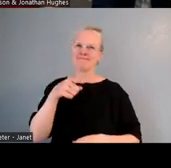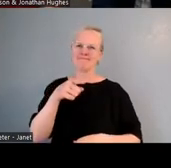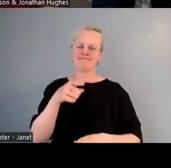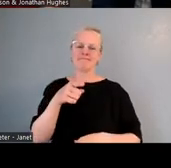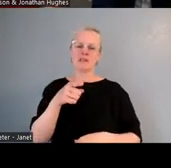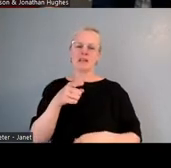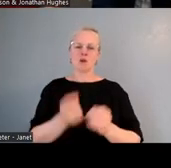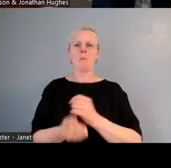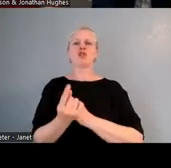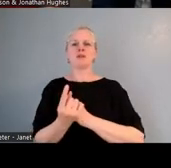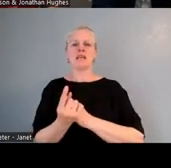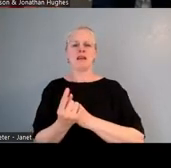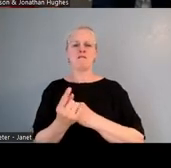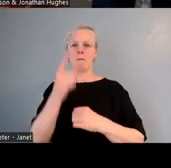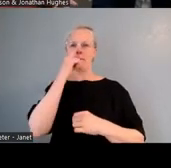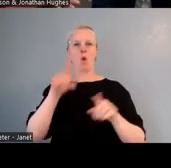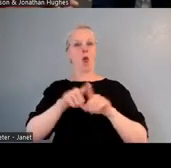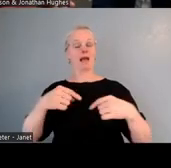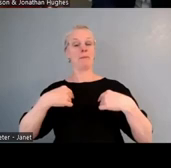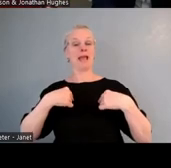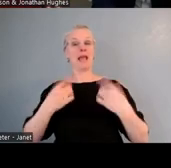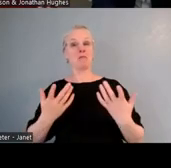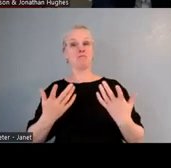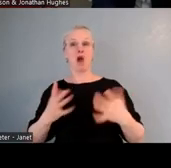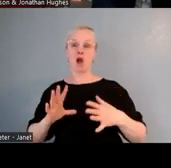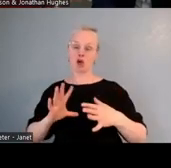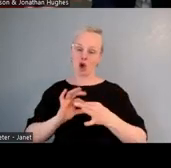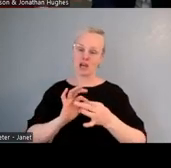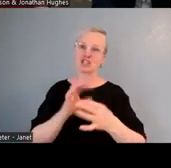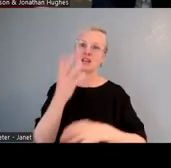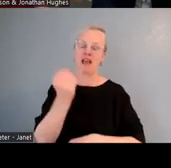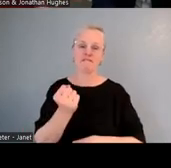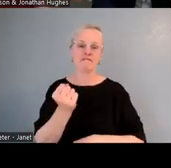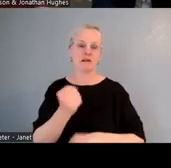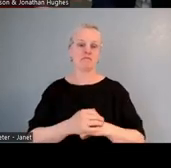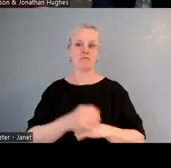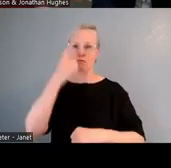who are connected in lots of different ways to our Māori-speaking environment.